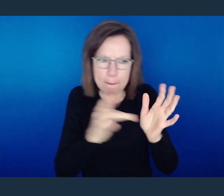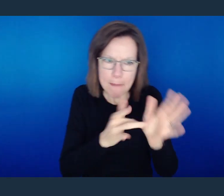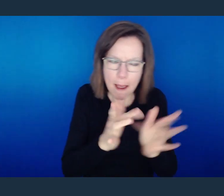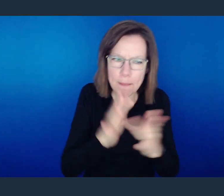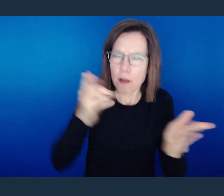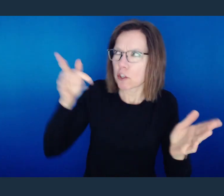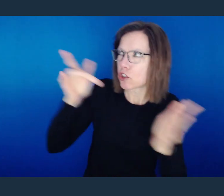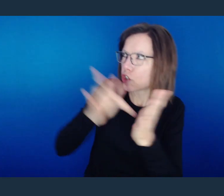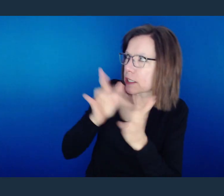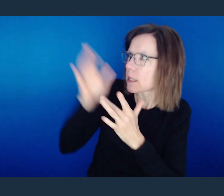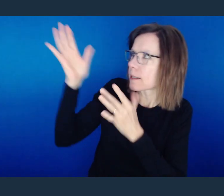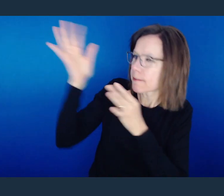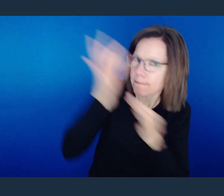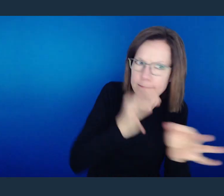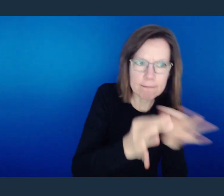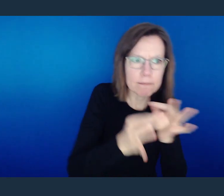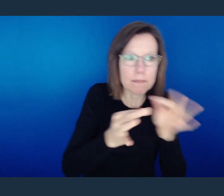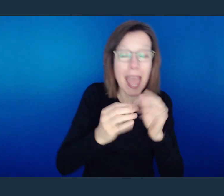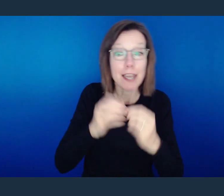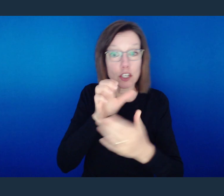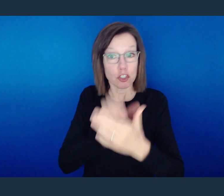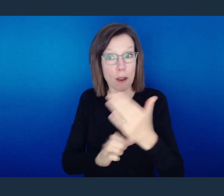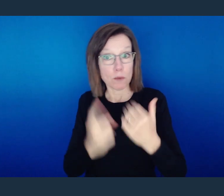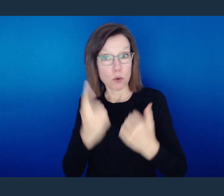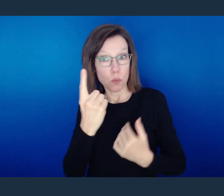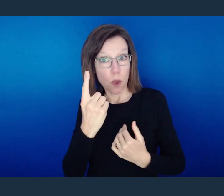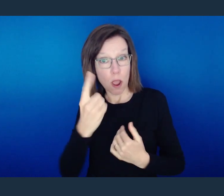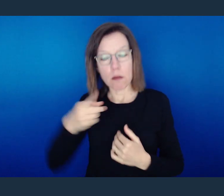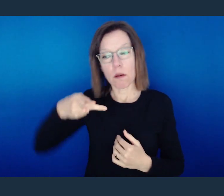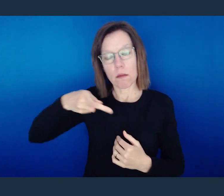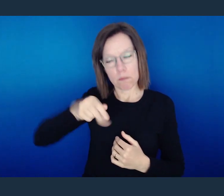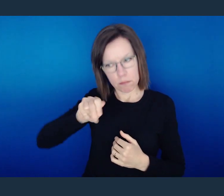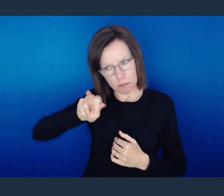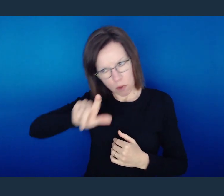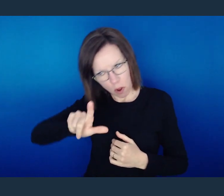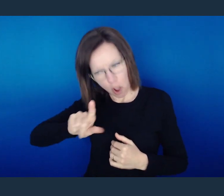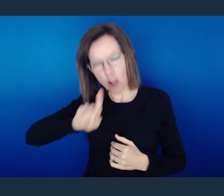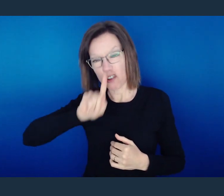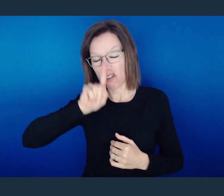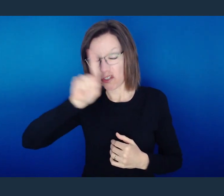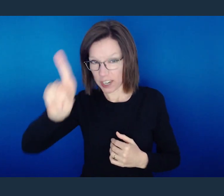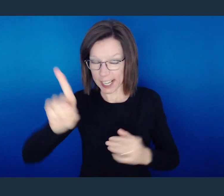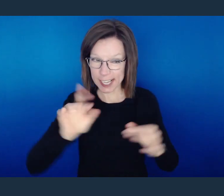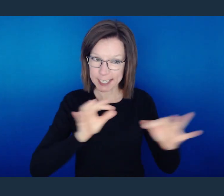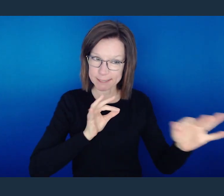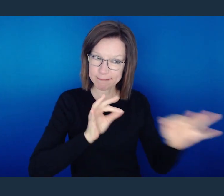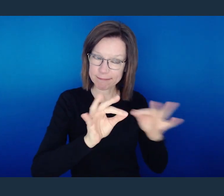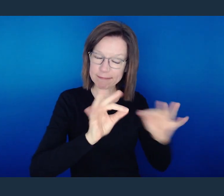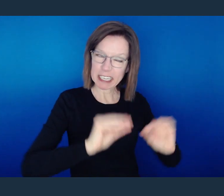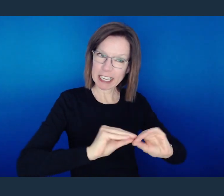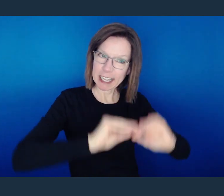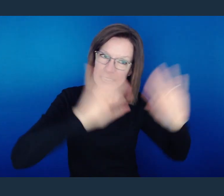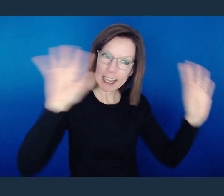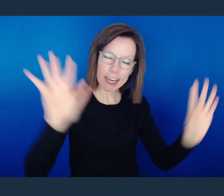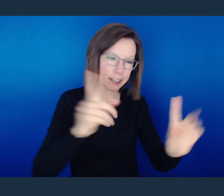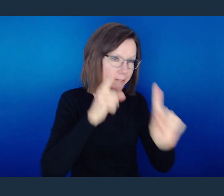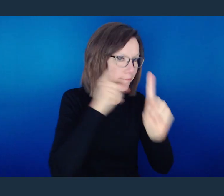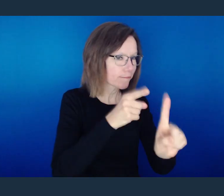he also had a discourse with them in chapter 1 where he pulls back the veil.